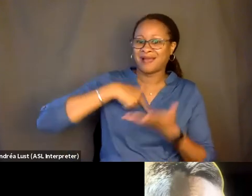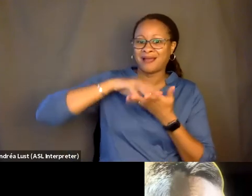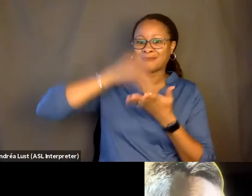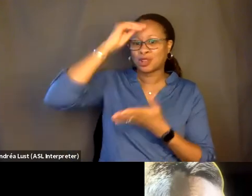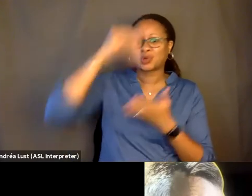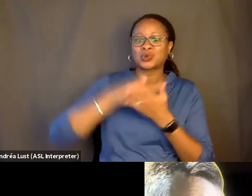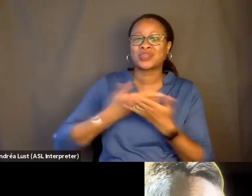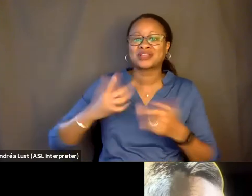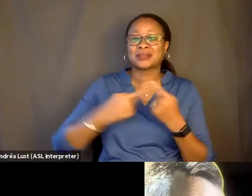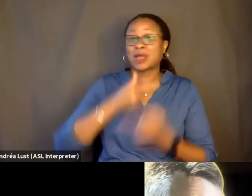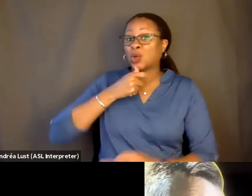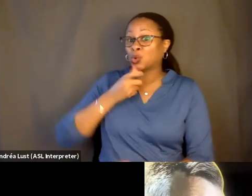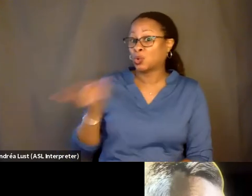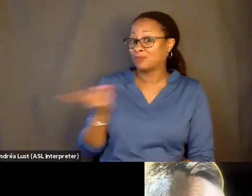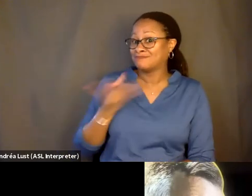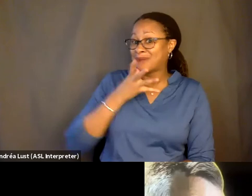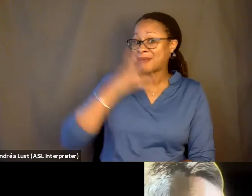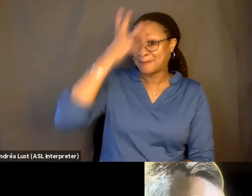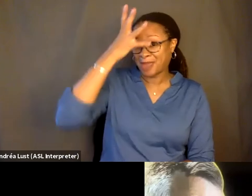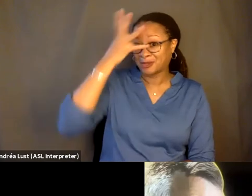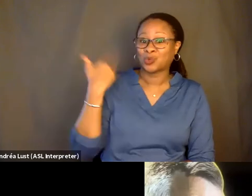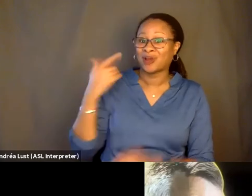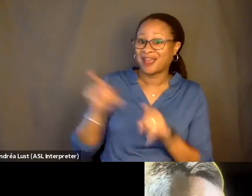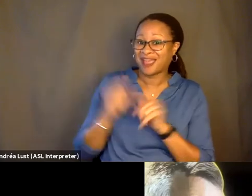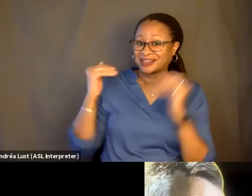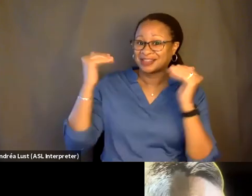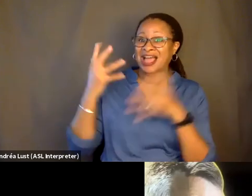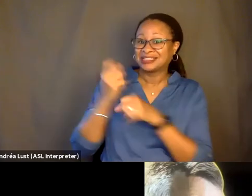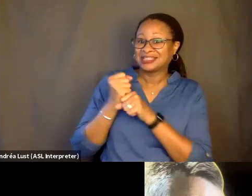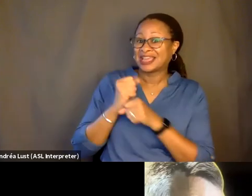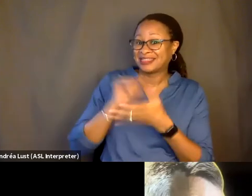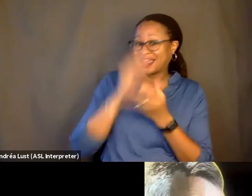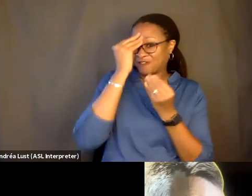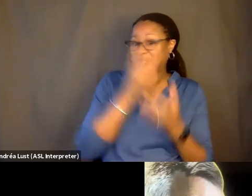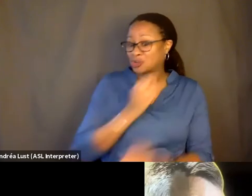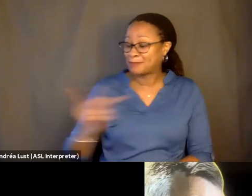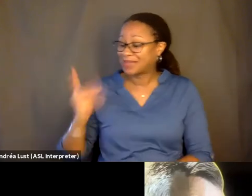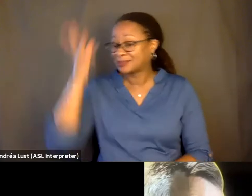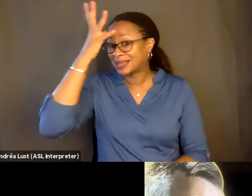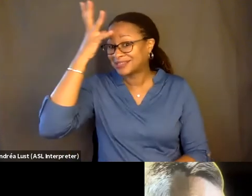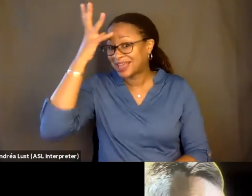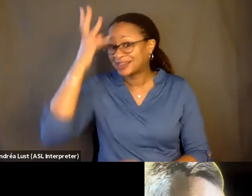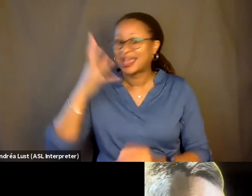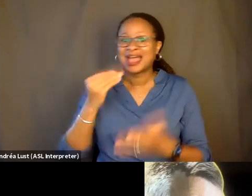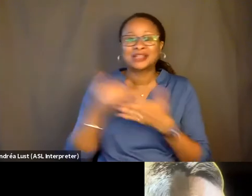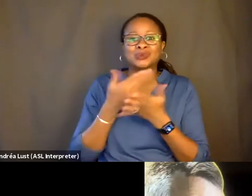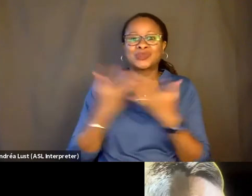about who my parents were. I'm taking that information back to my dad. And then, like, new stuff is coming out.